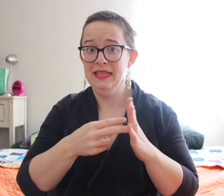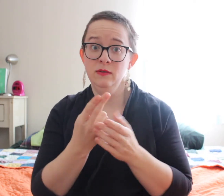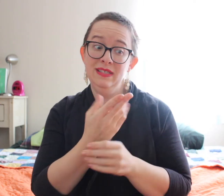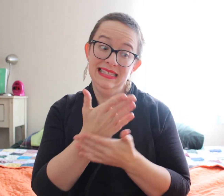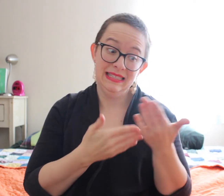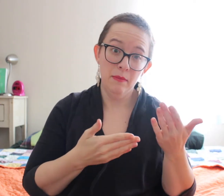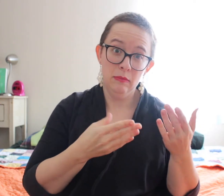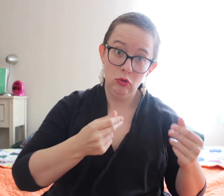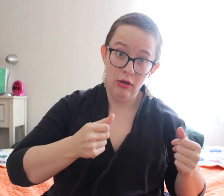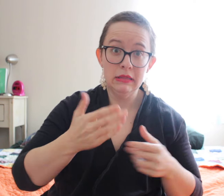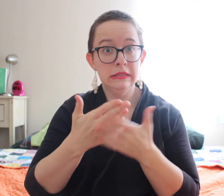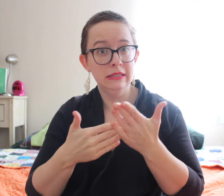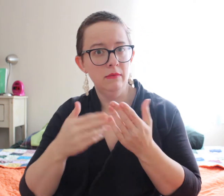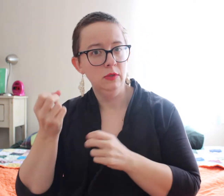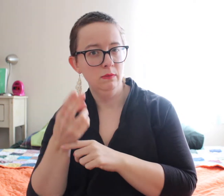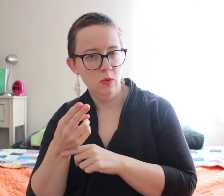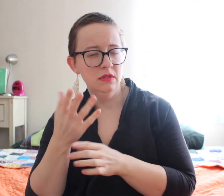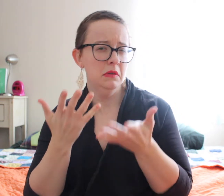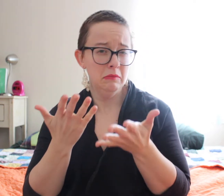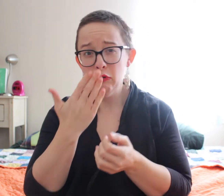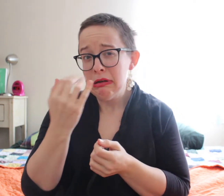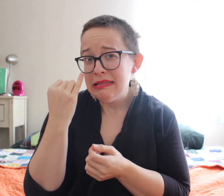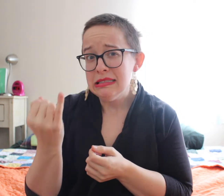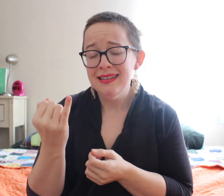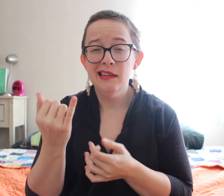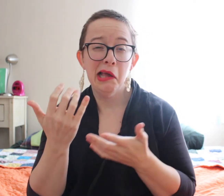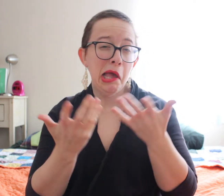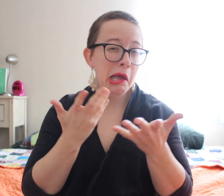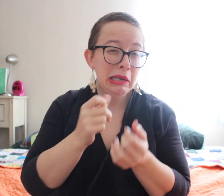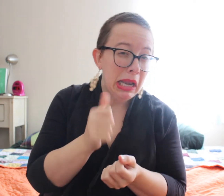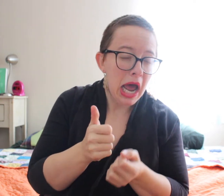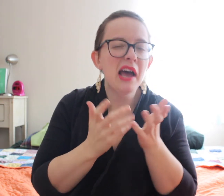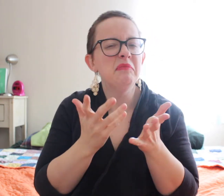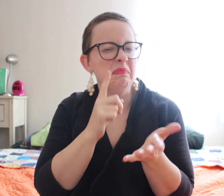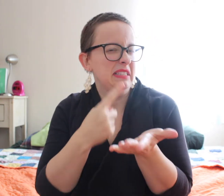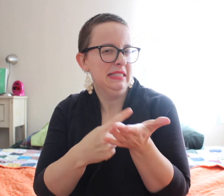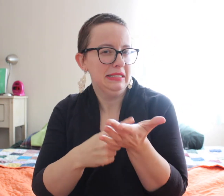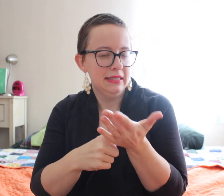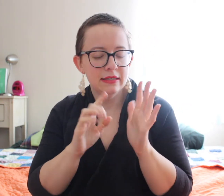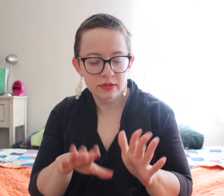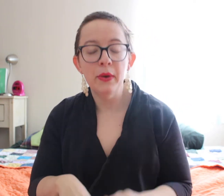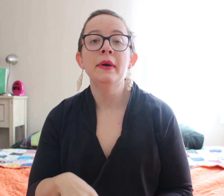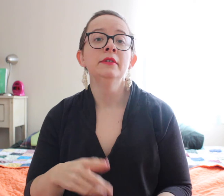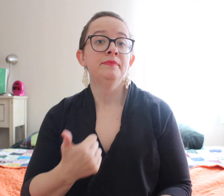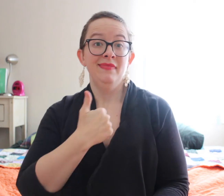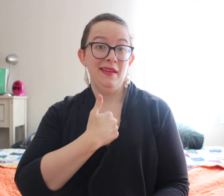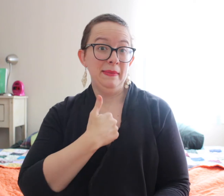So that means using some cloth diapers and some disposables. So is it a good idea or not? Let's discuss.